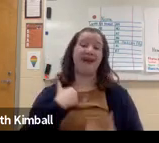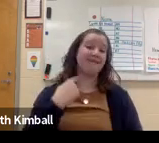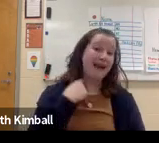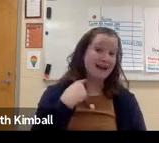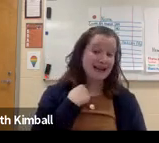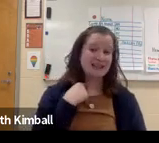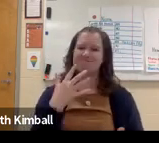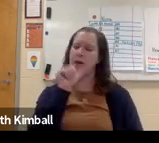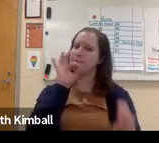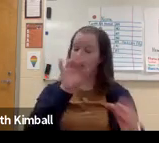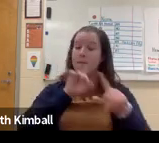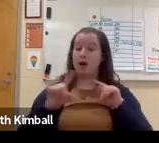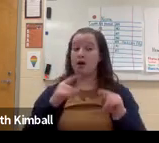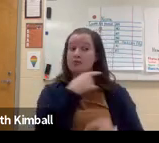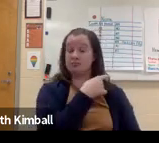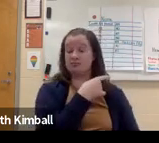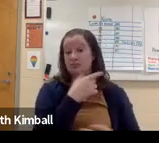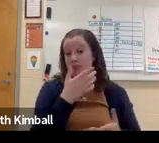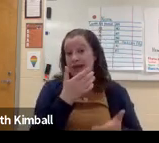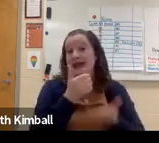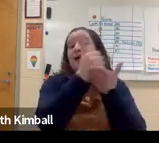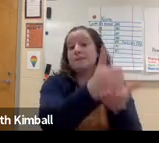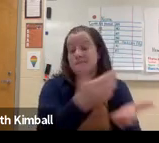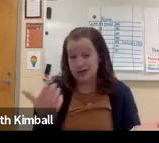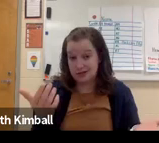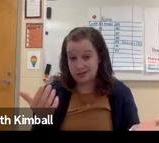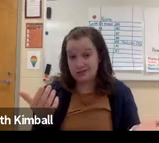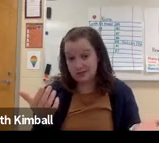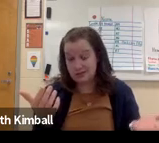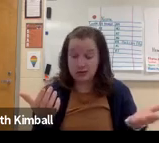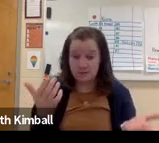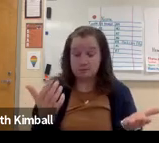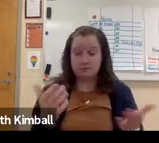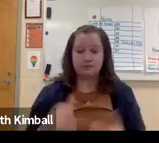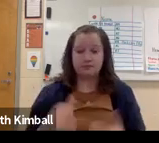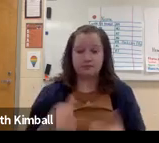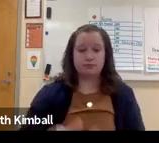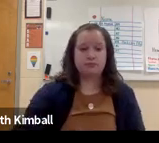or if you have an accident, it might not always pick it up. But it is helpful.